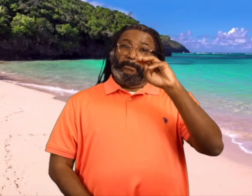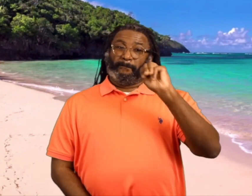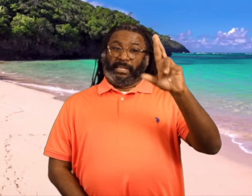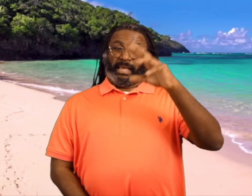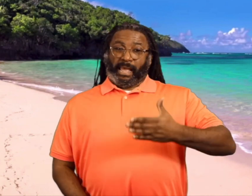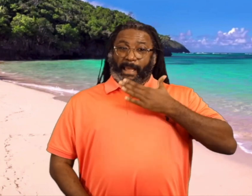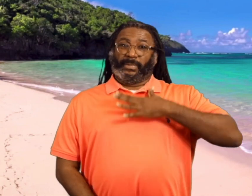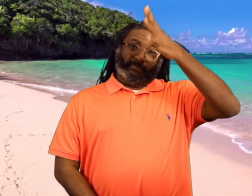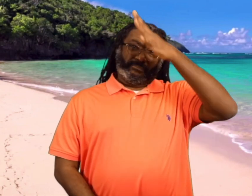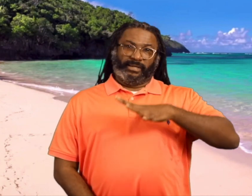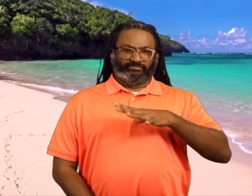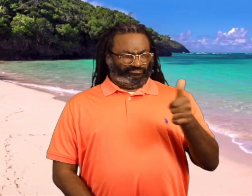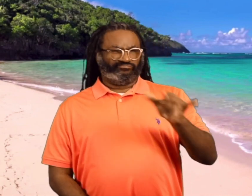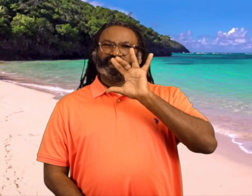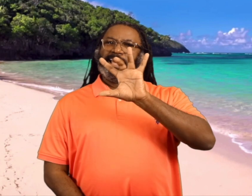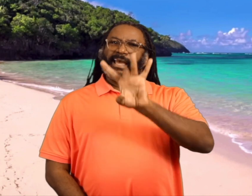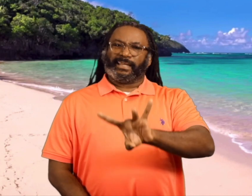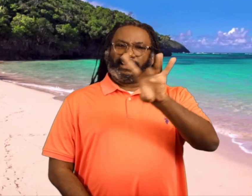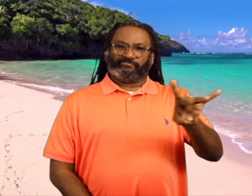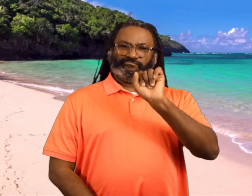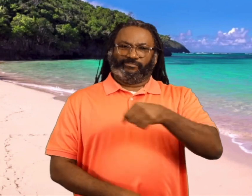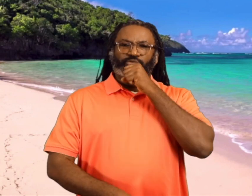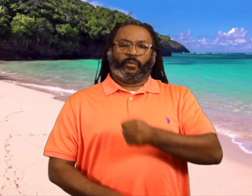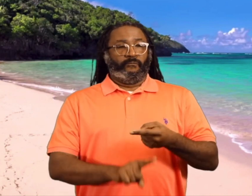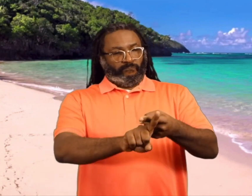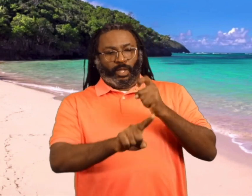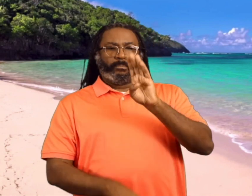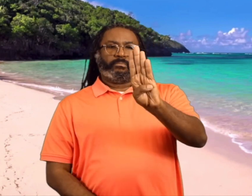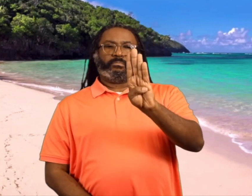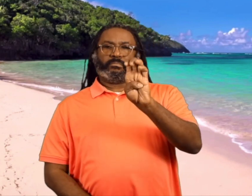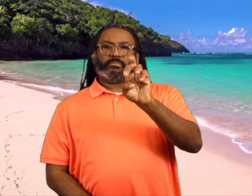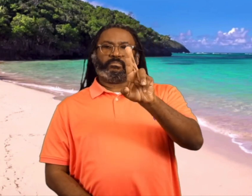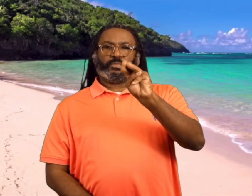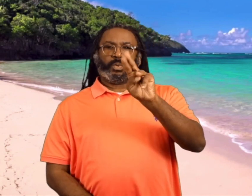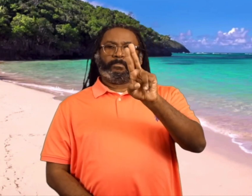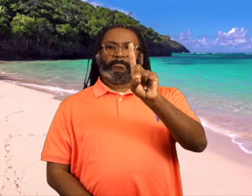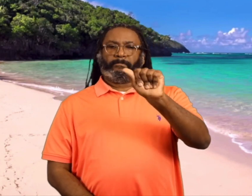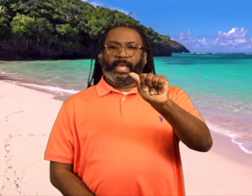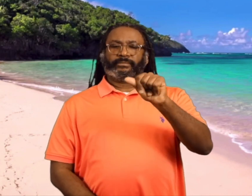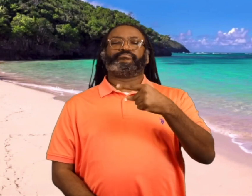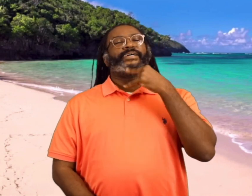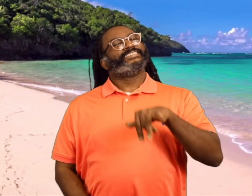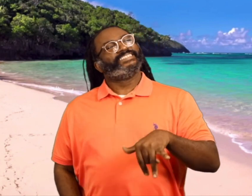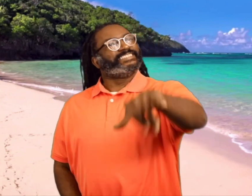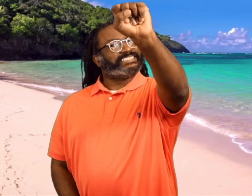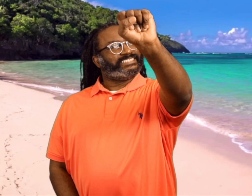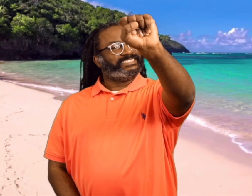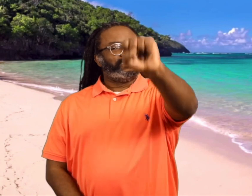Mr. Happy Man, an 88 year old man from Bermuda says yes.